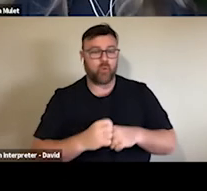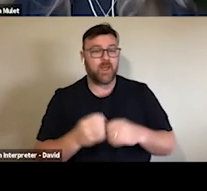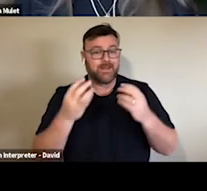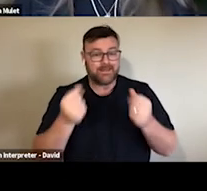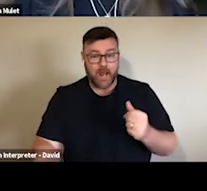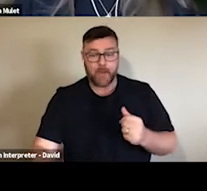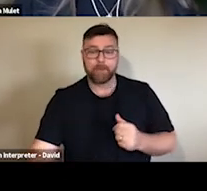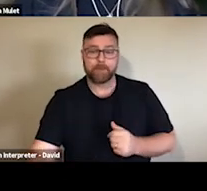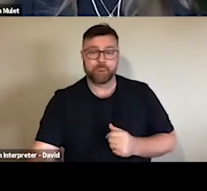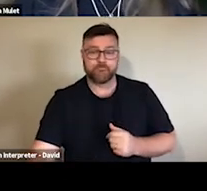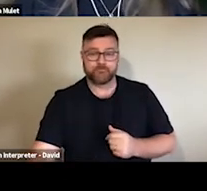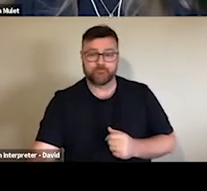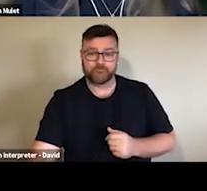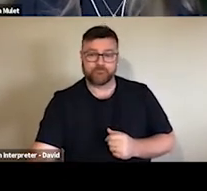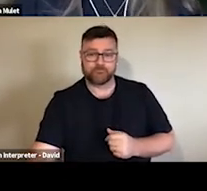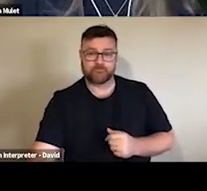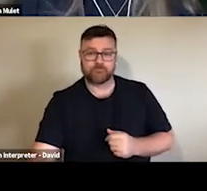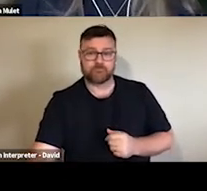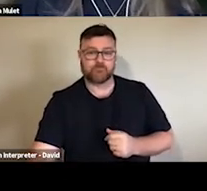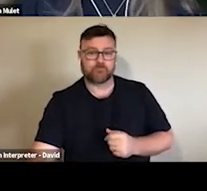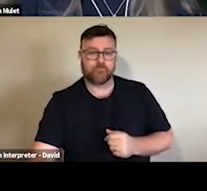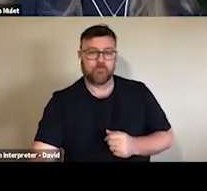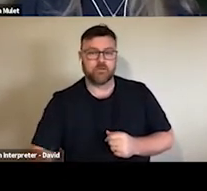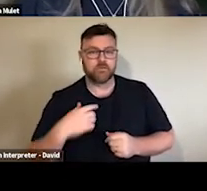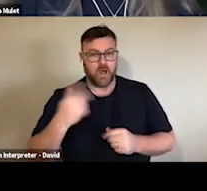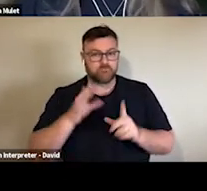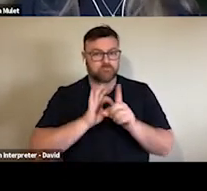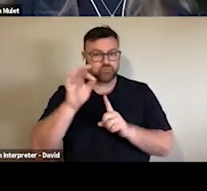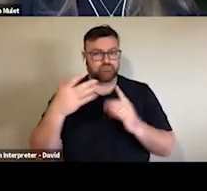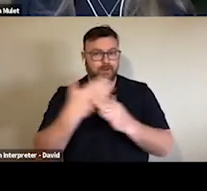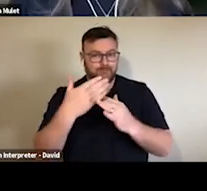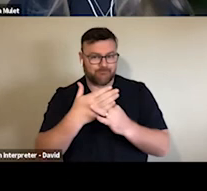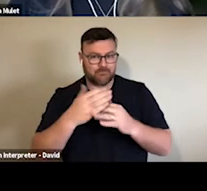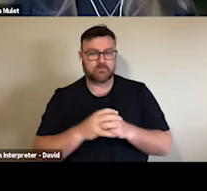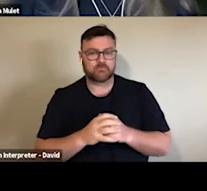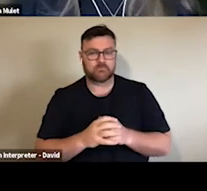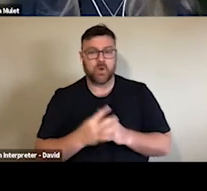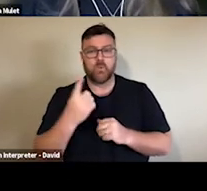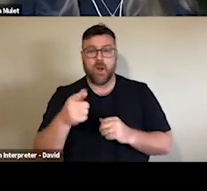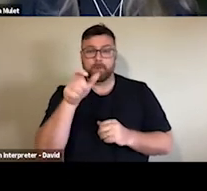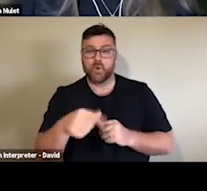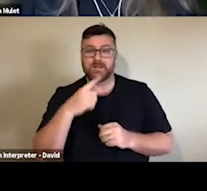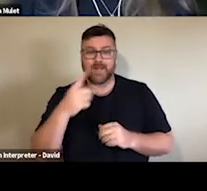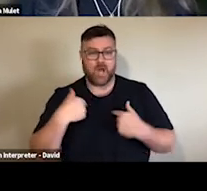not quite ready to go out to an in person arts and cultural event. Some people are waiting for go ahead, Tandi.